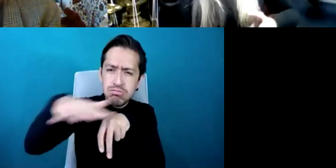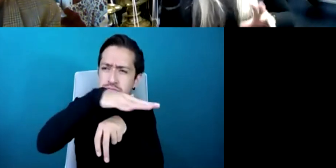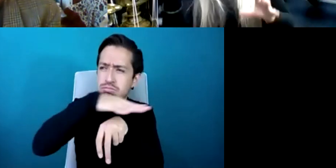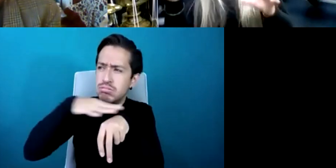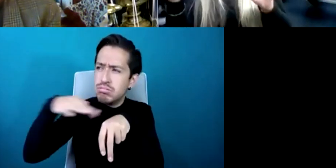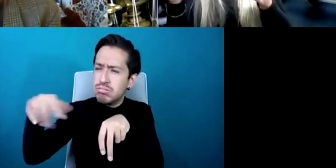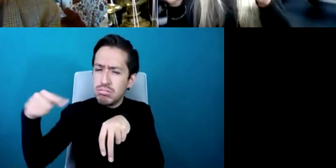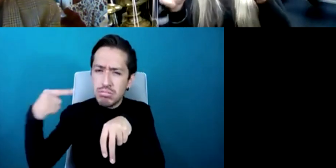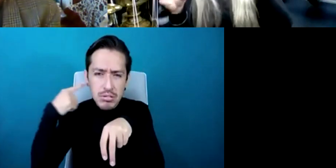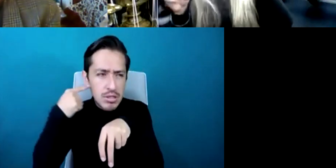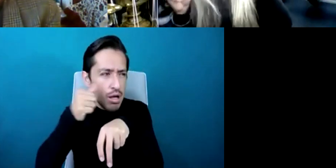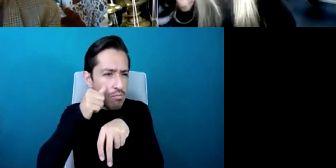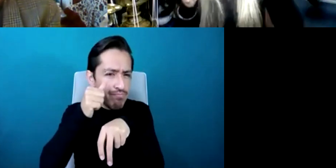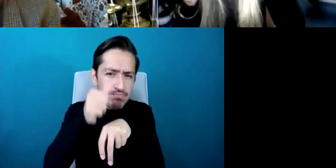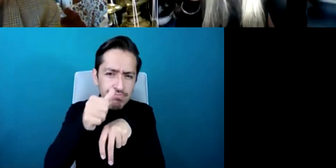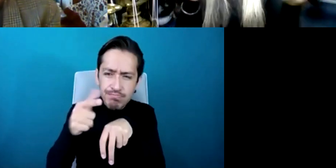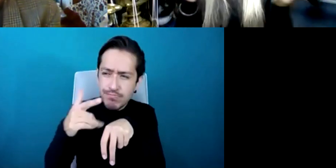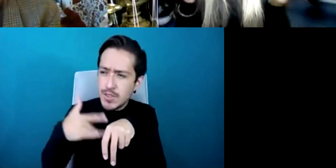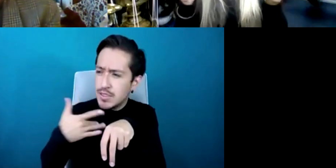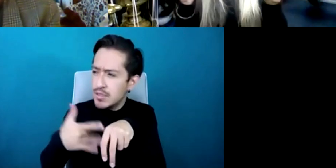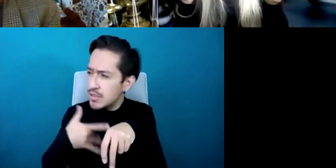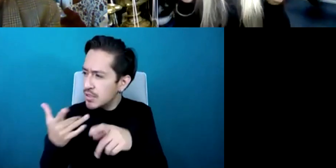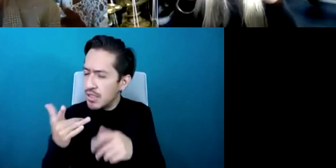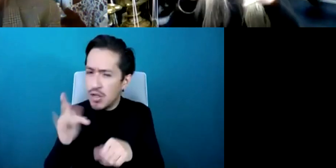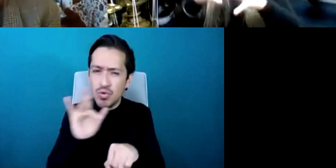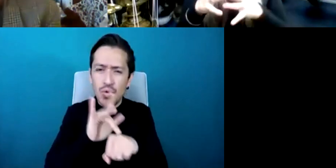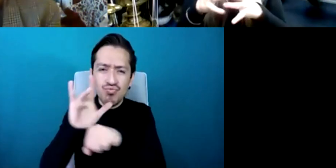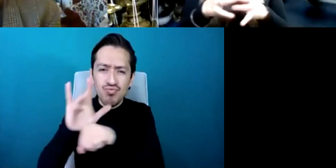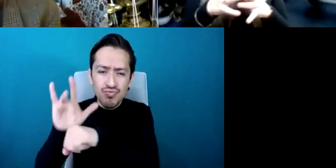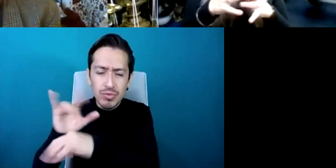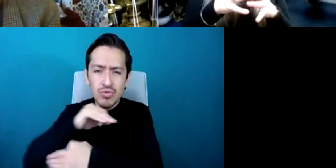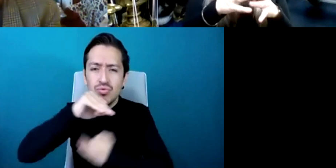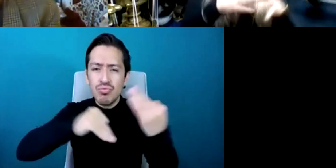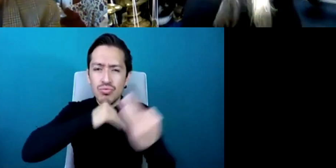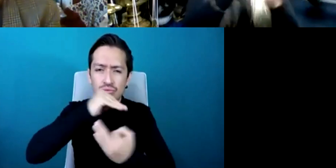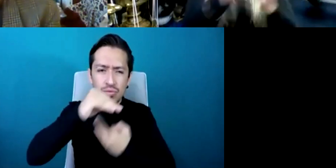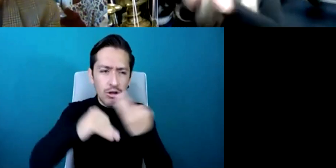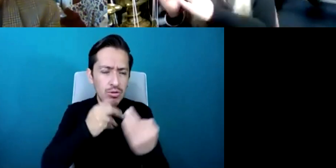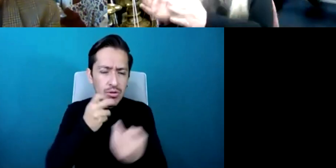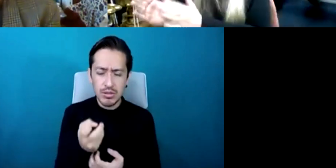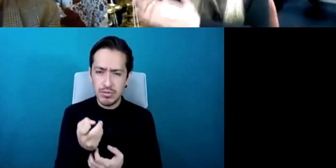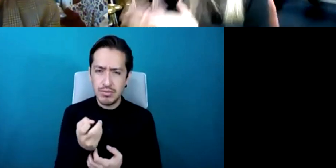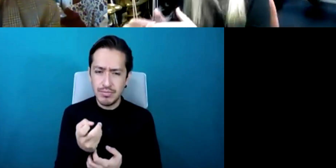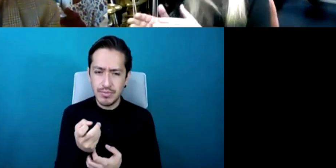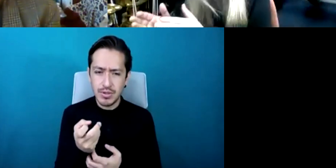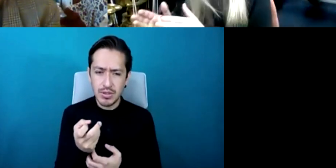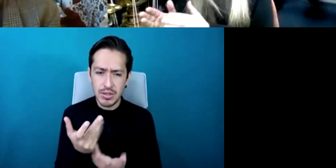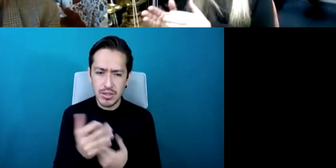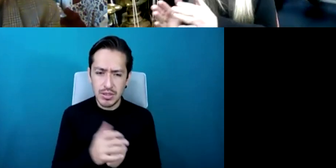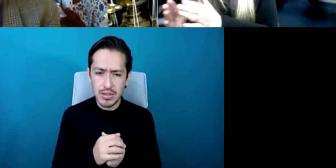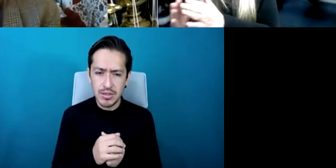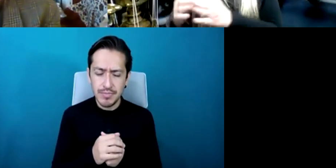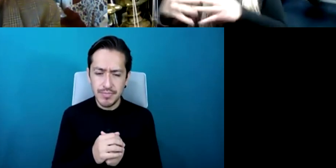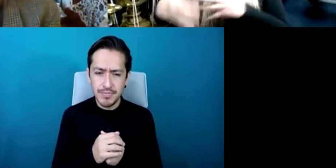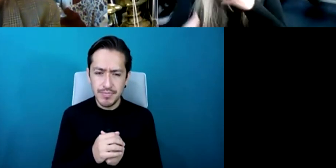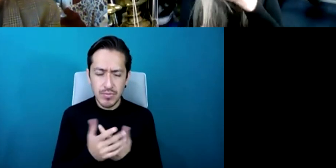the hearing aspect everything so it's not about how we think of senses to be it's this inner